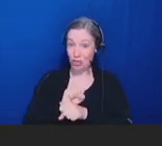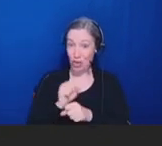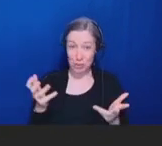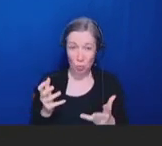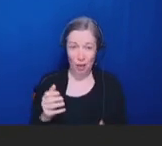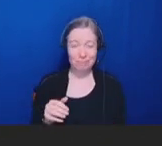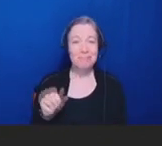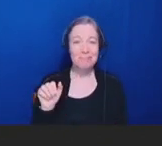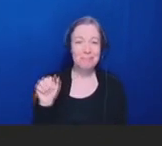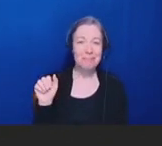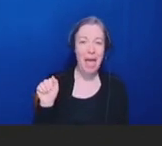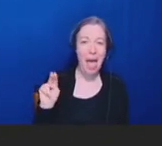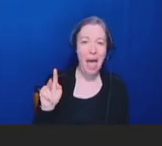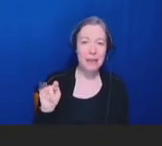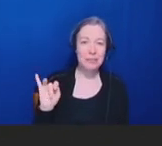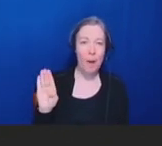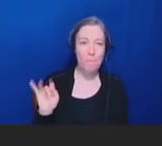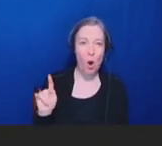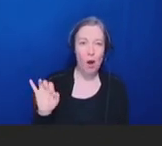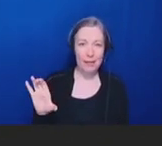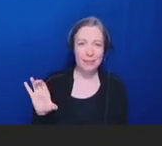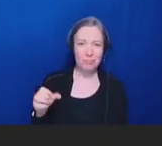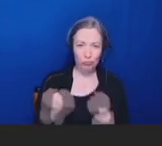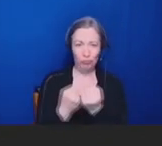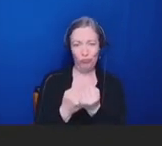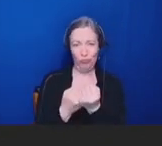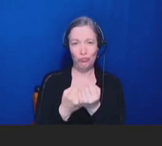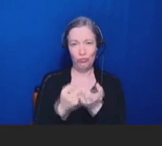that one of the key lessons that I've learned in antibiotic stewardship over the last 20